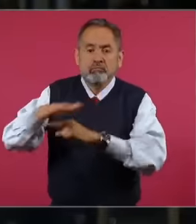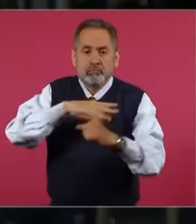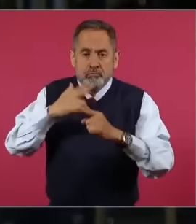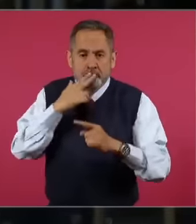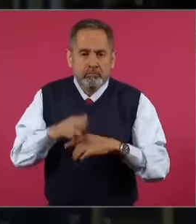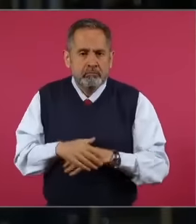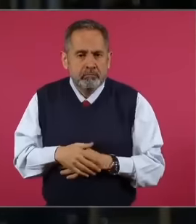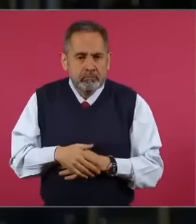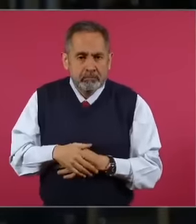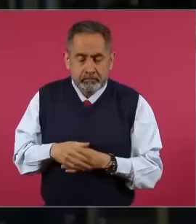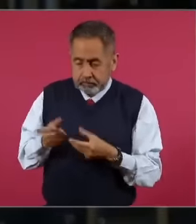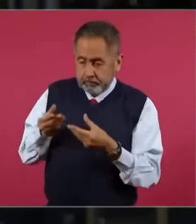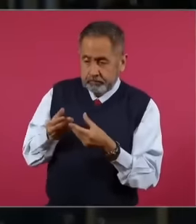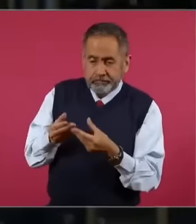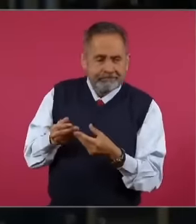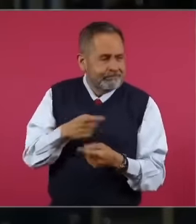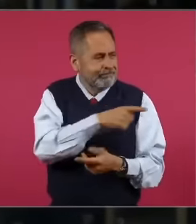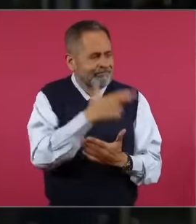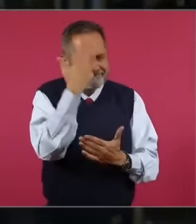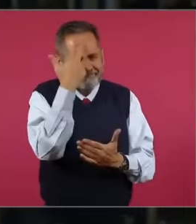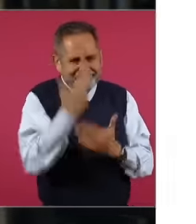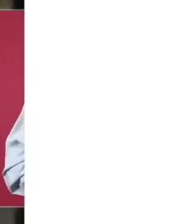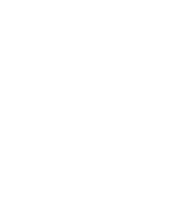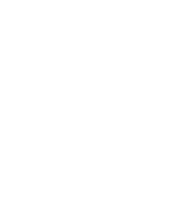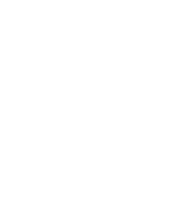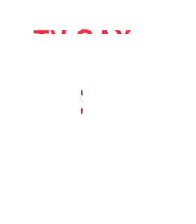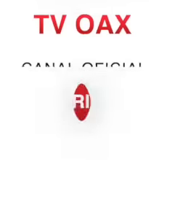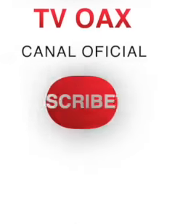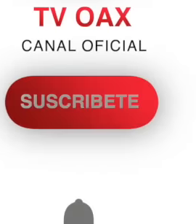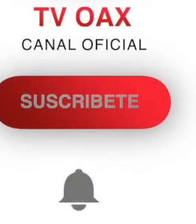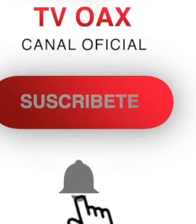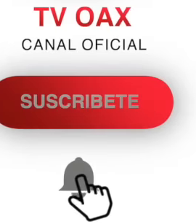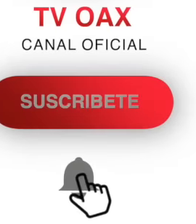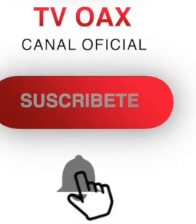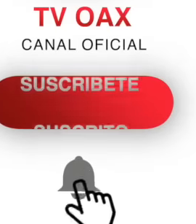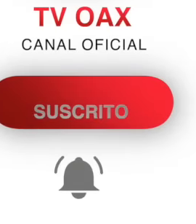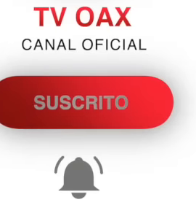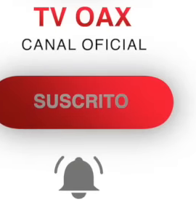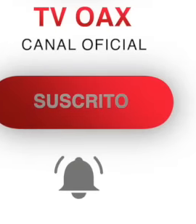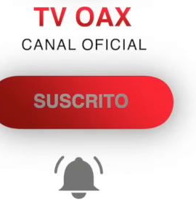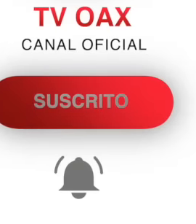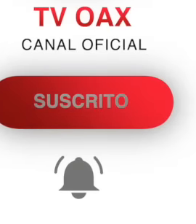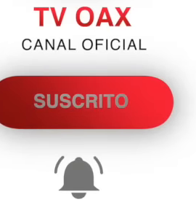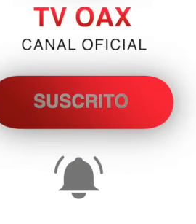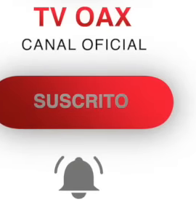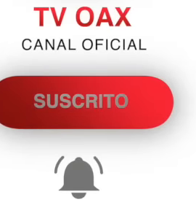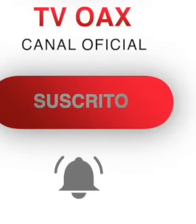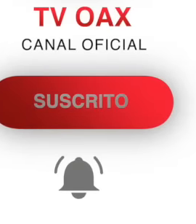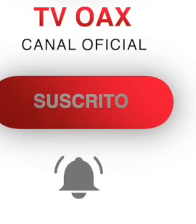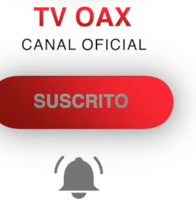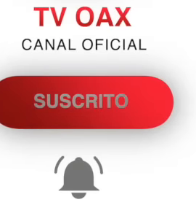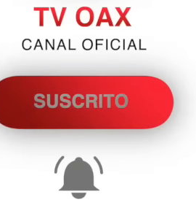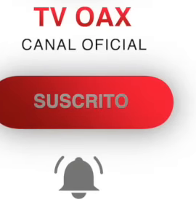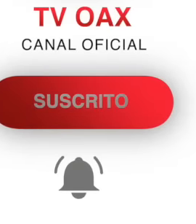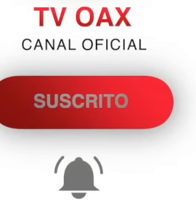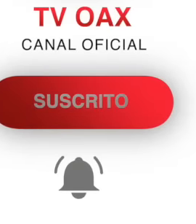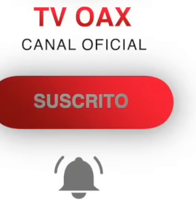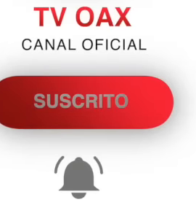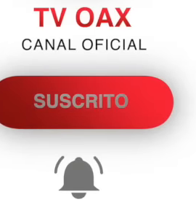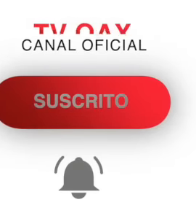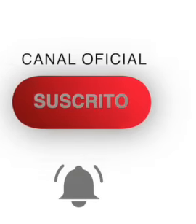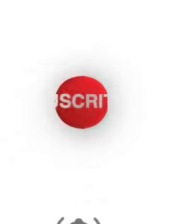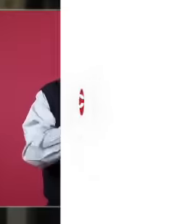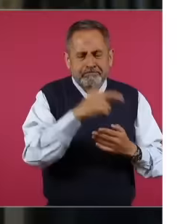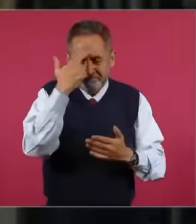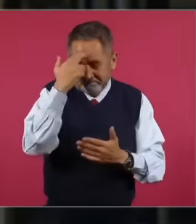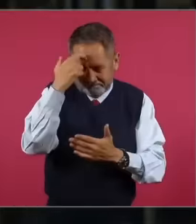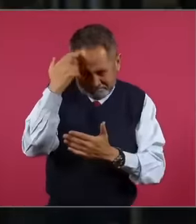Calderón violated here with the Lombardo companies, the Carso group and the ICA group, and where